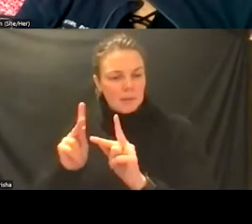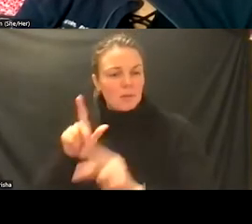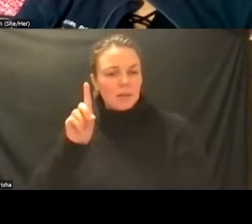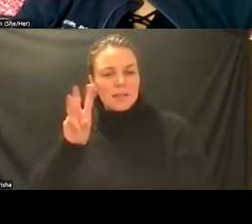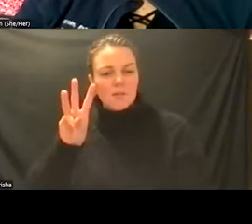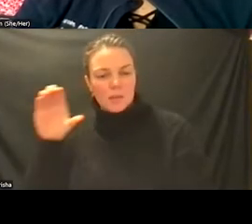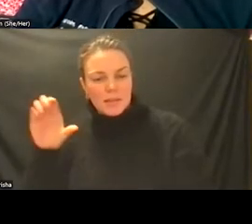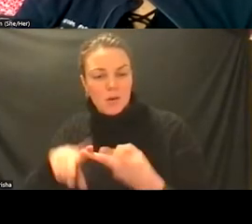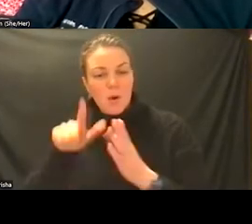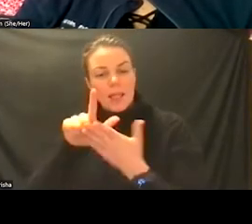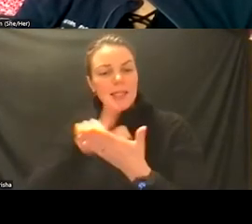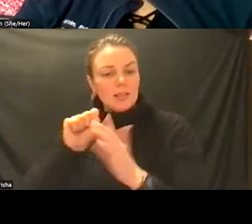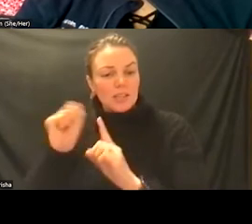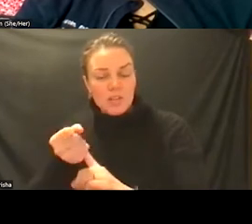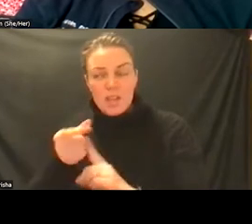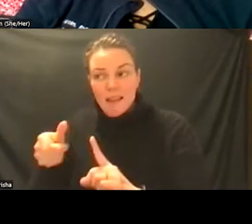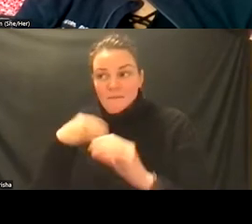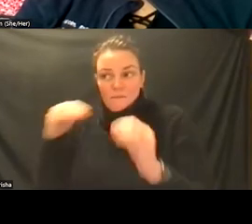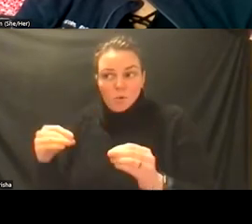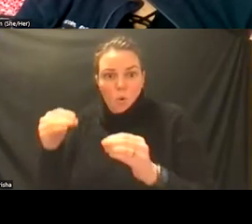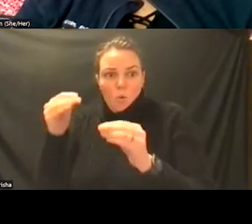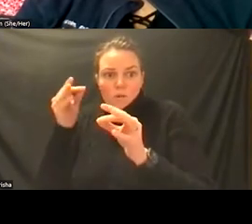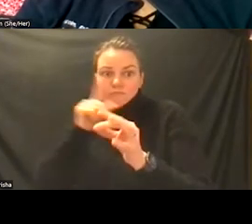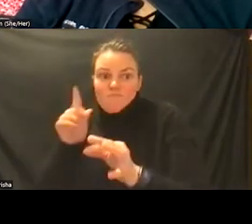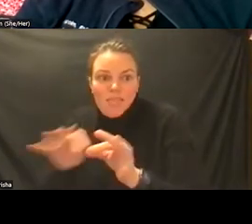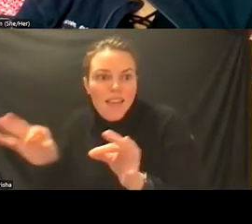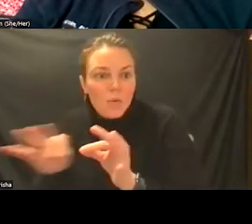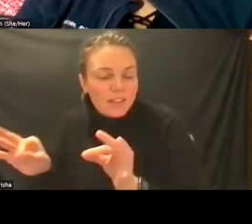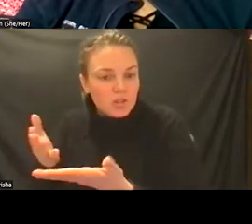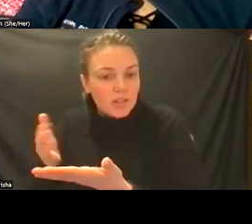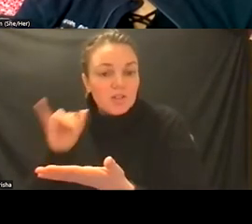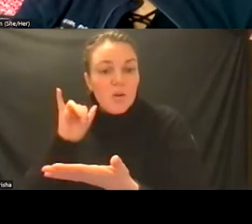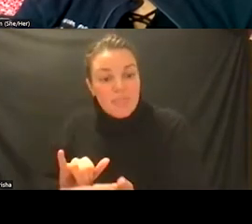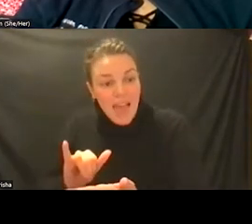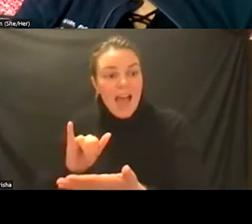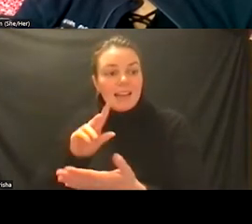who just don't know language and that differential diagnostic problem is it psychiatric is it